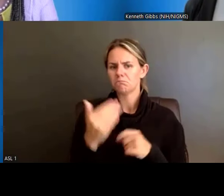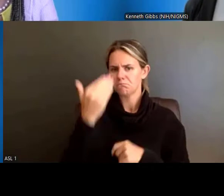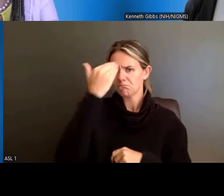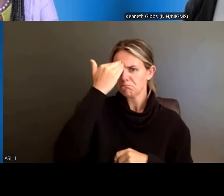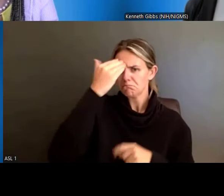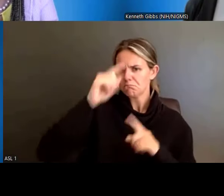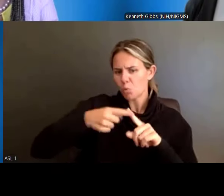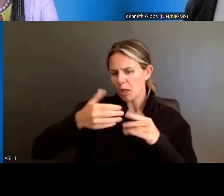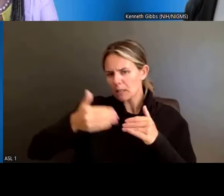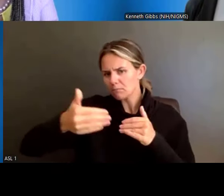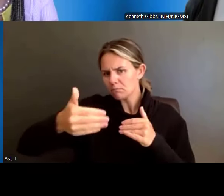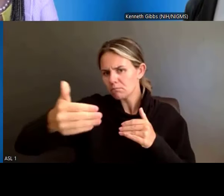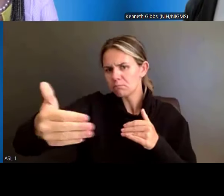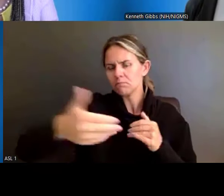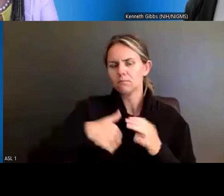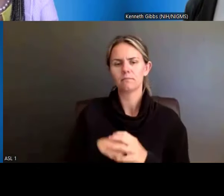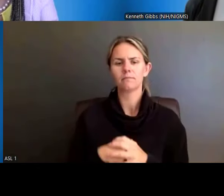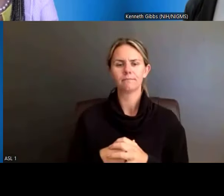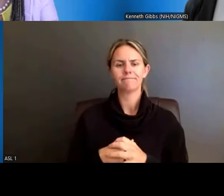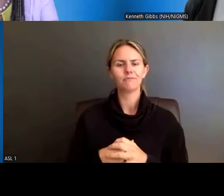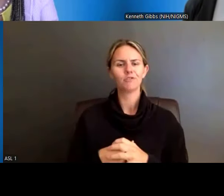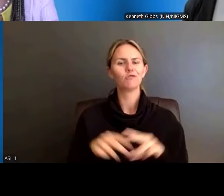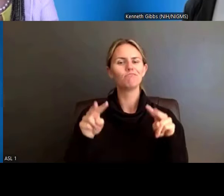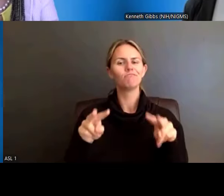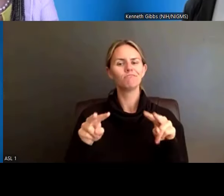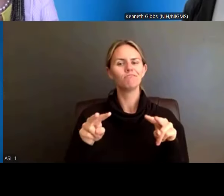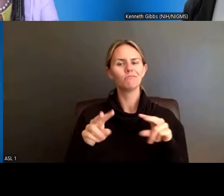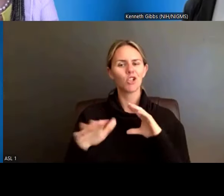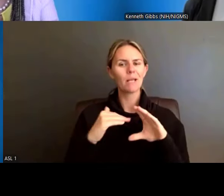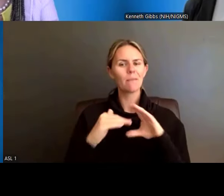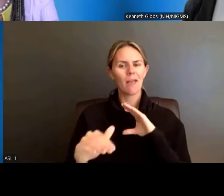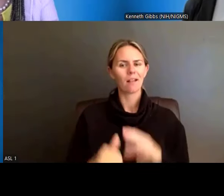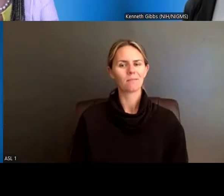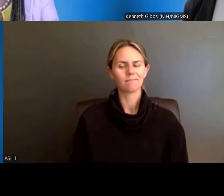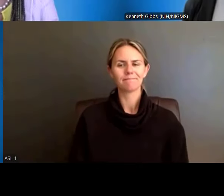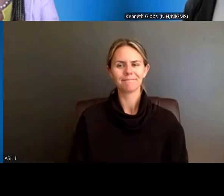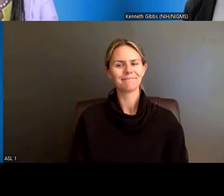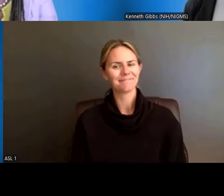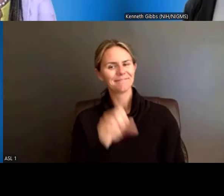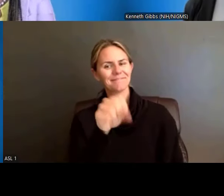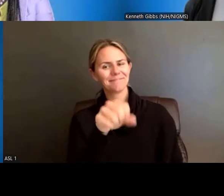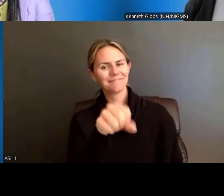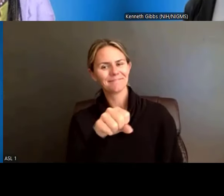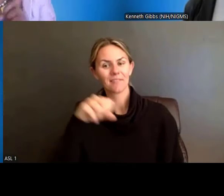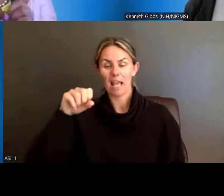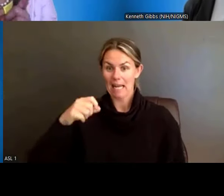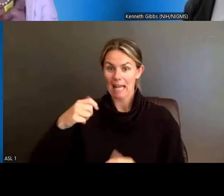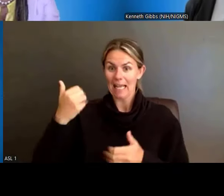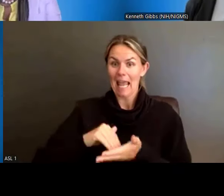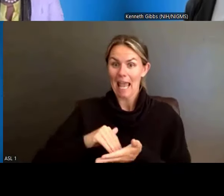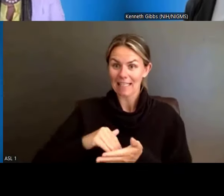in production. So, just keep an eye on your inbox. Dr. Kenneth Gibbs: Yes. And January 25th, 2025. Dr. Anissa Brown: Twenty twenty-five.